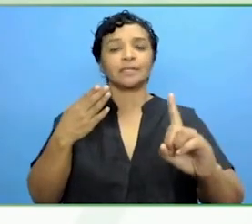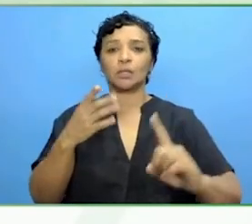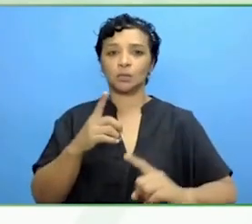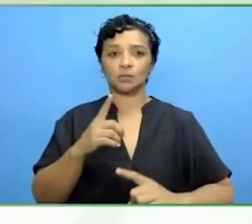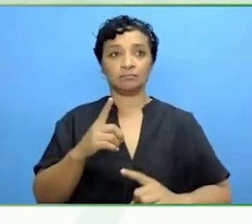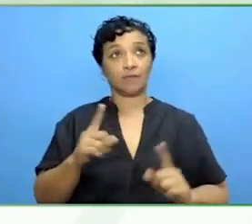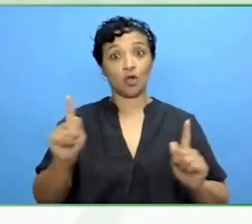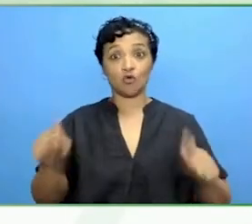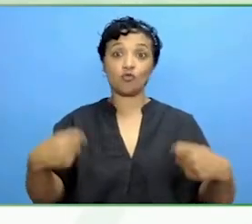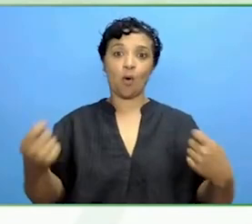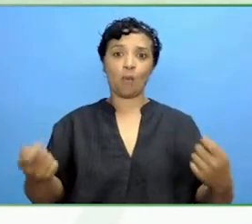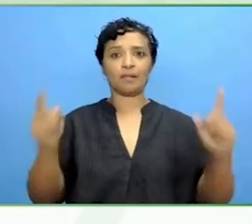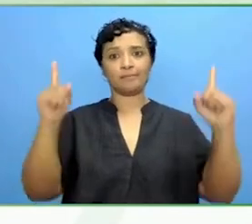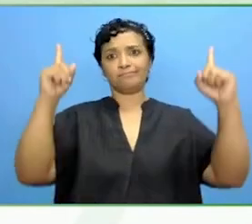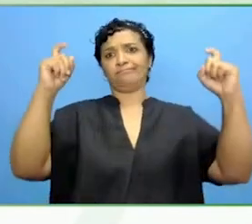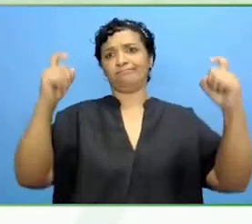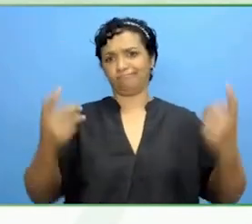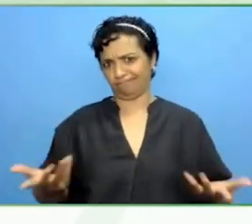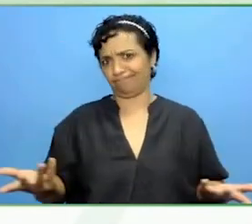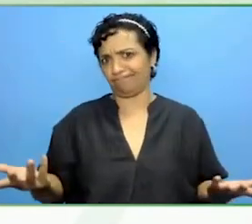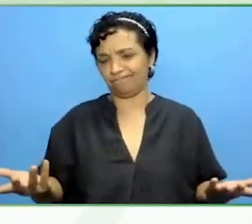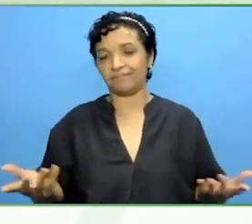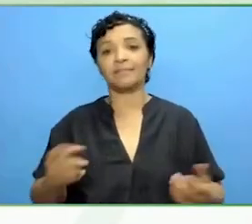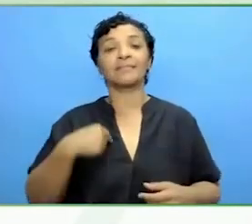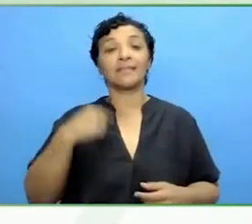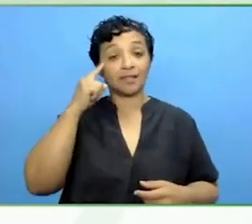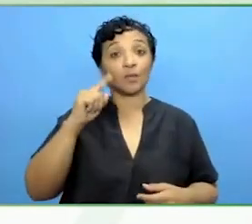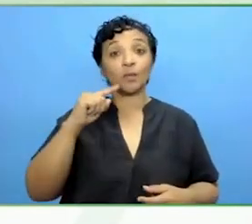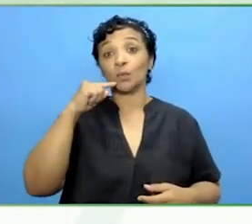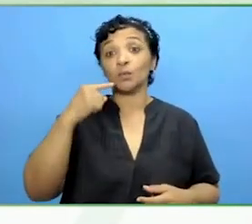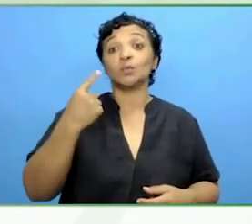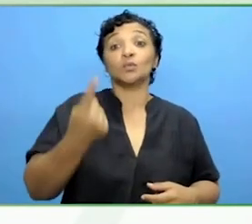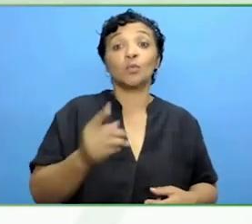I think what you are all doing tomorrow is one of the mic drop moments.